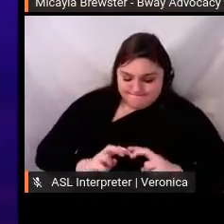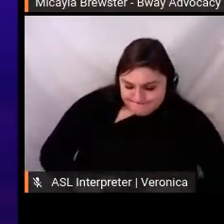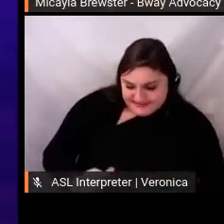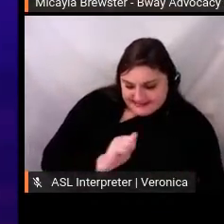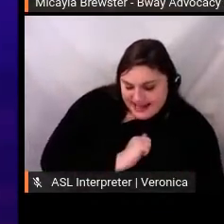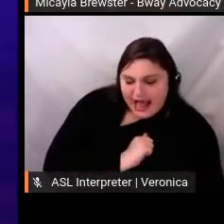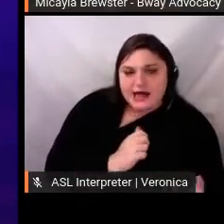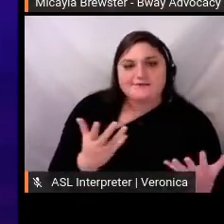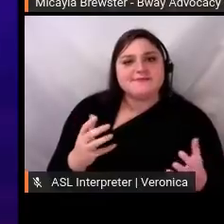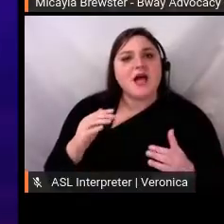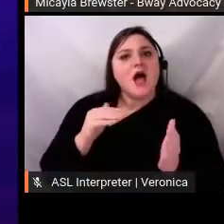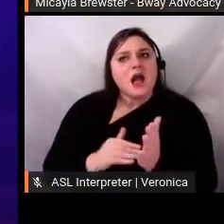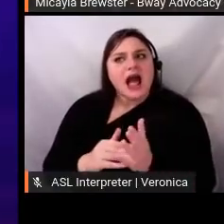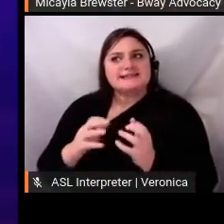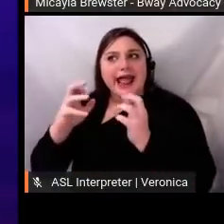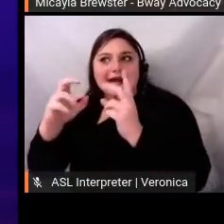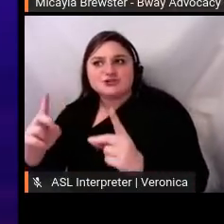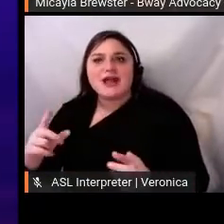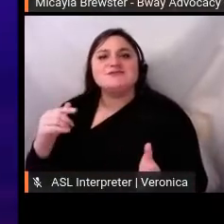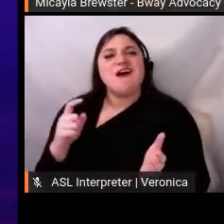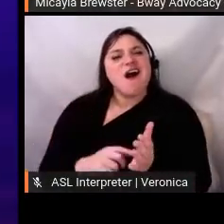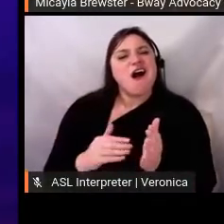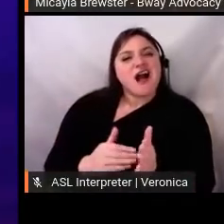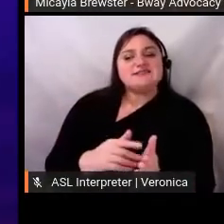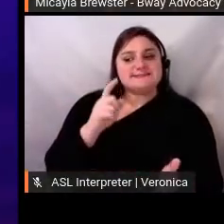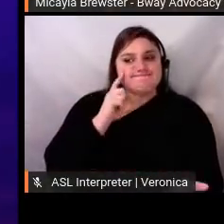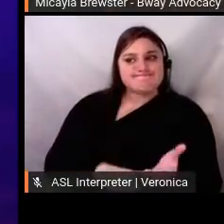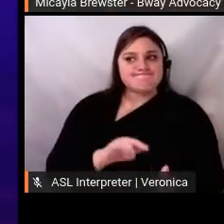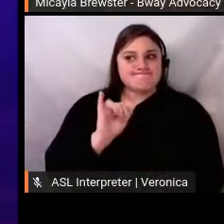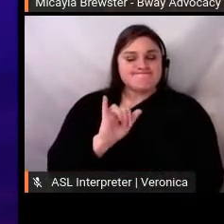transparent when you fall short. And it's also something that requires